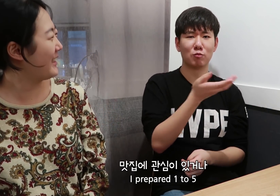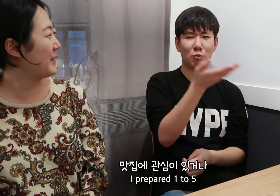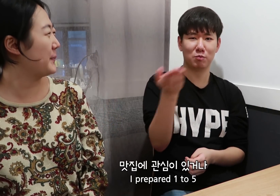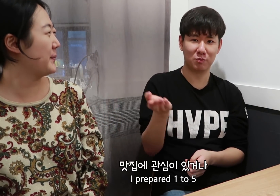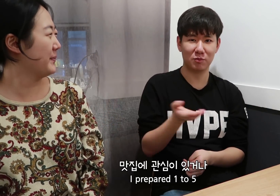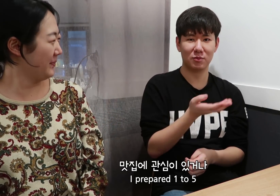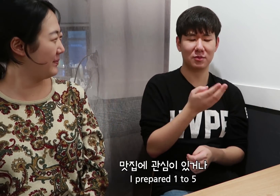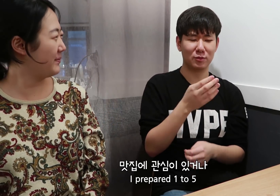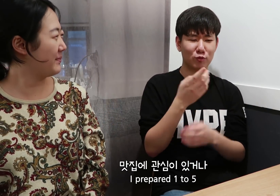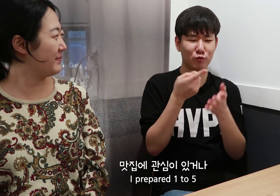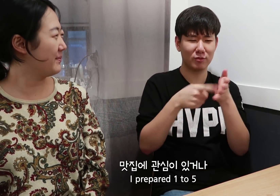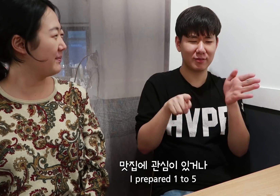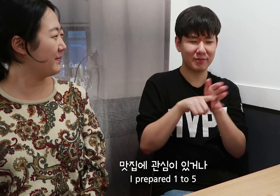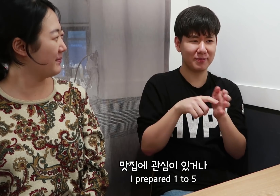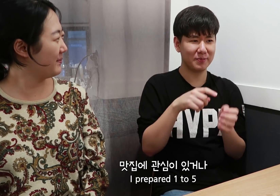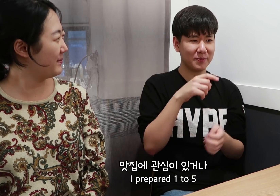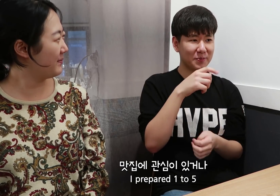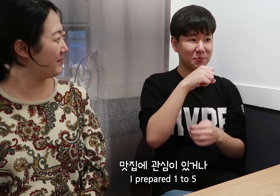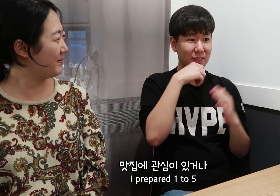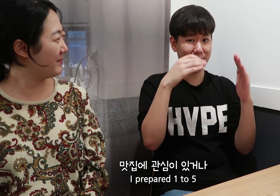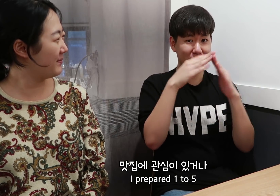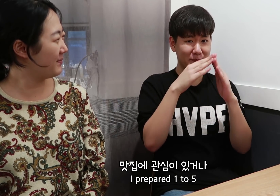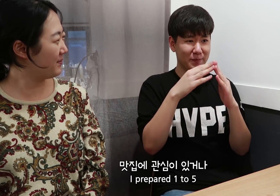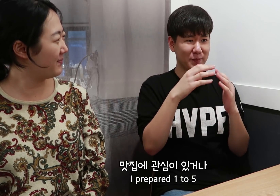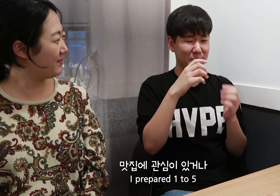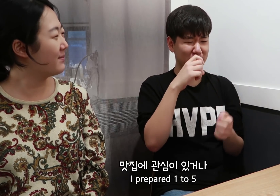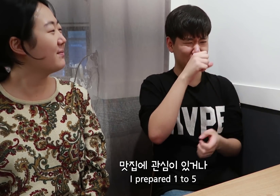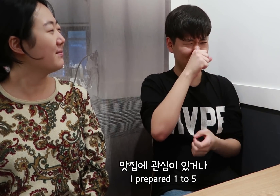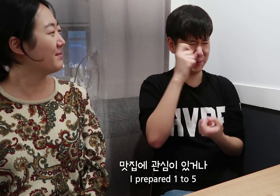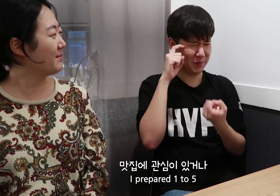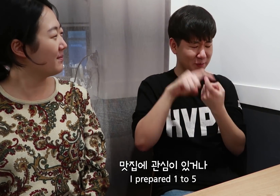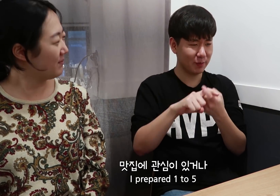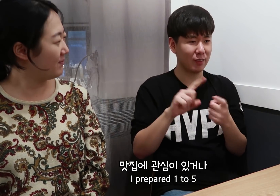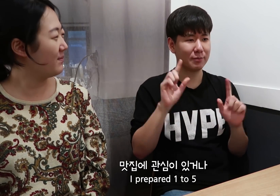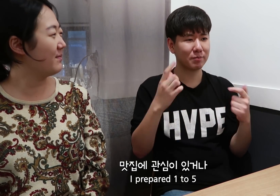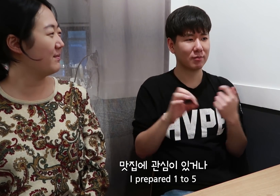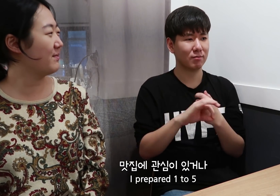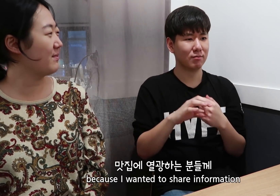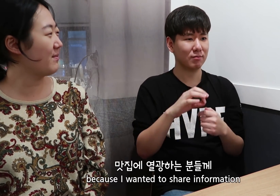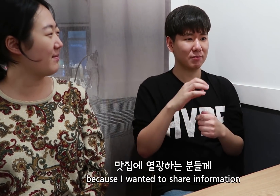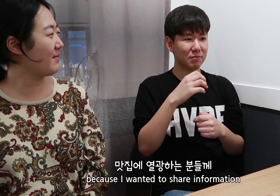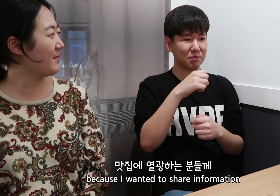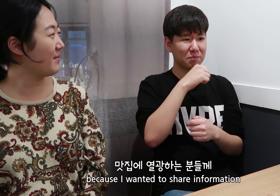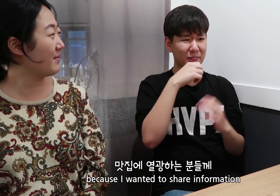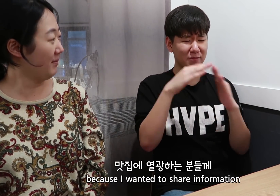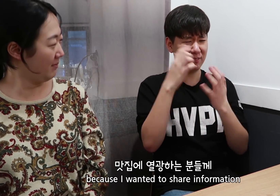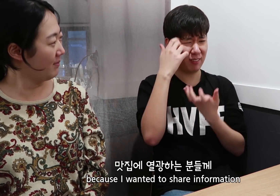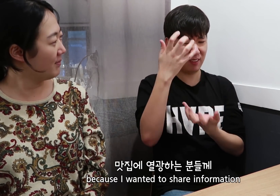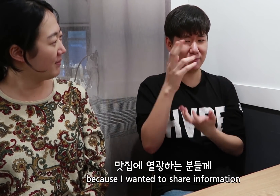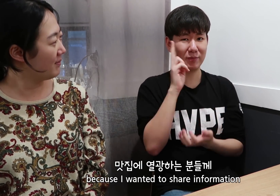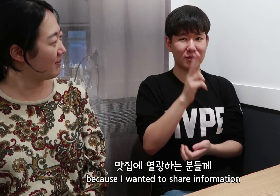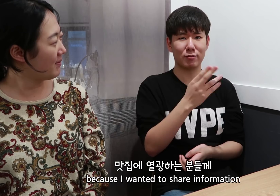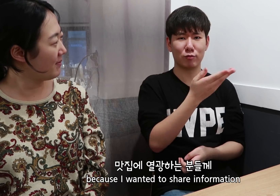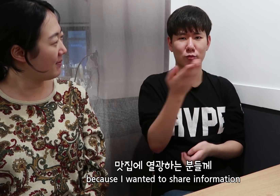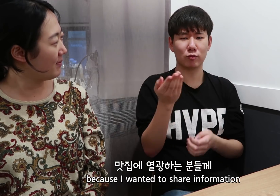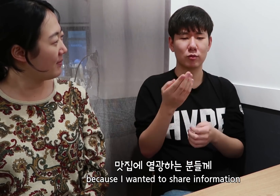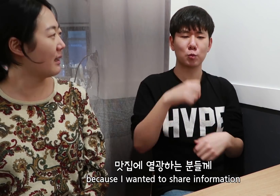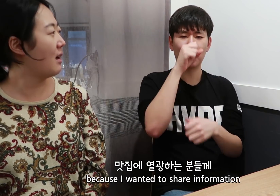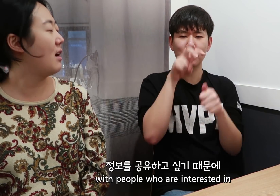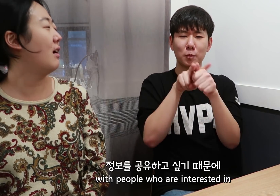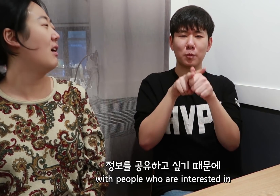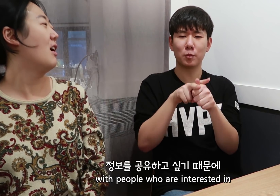I prepared 1 to 5 because I wanted to share information with people